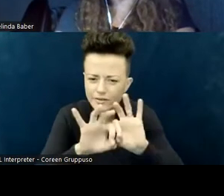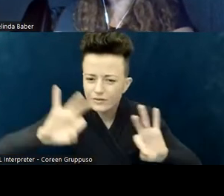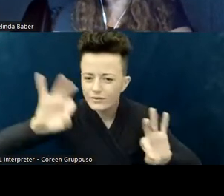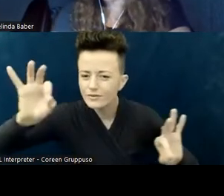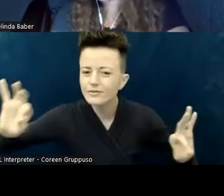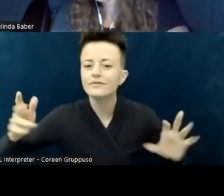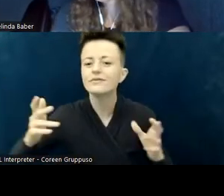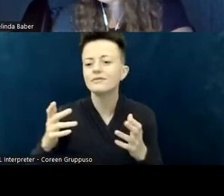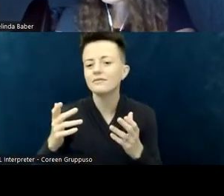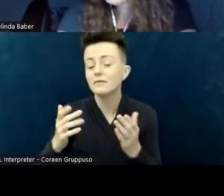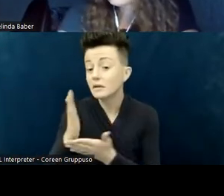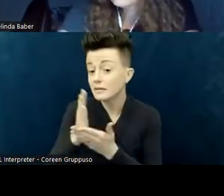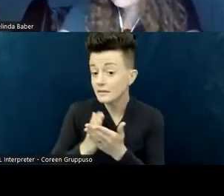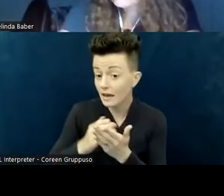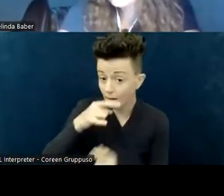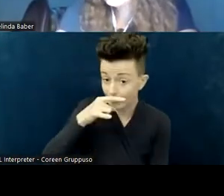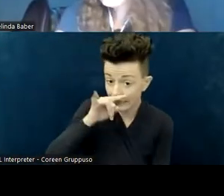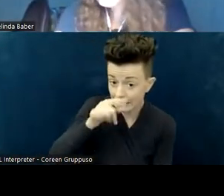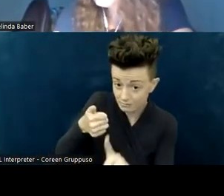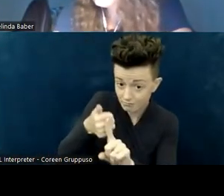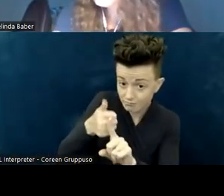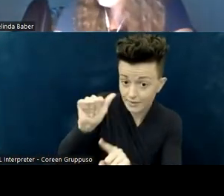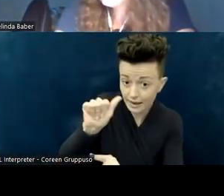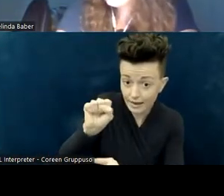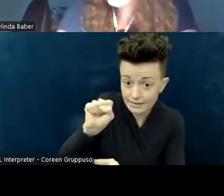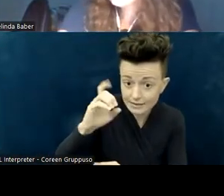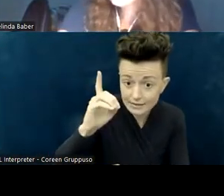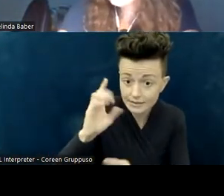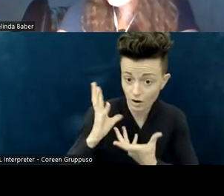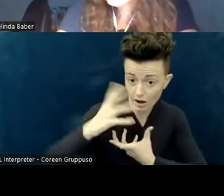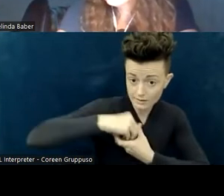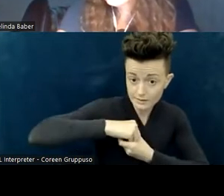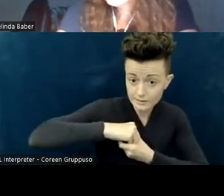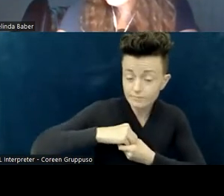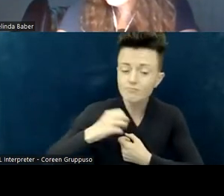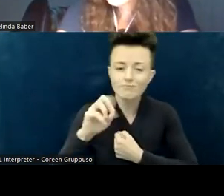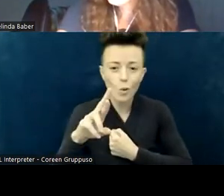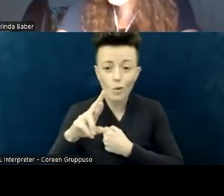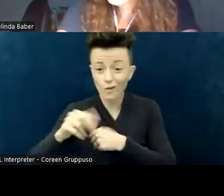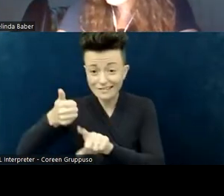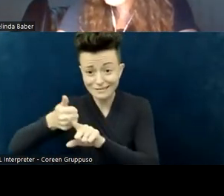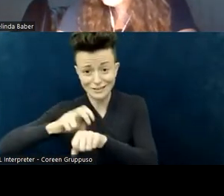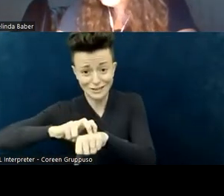about people with dementia; we're talking about people that are doing a keynote and they're nervous. [chuckles] You know, ways to calm down!